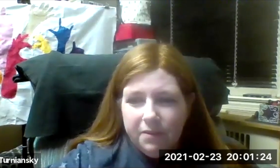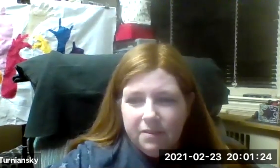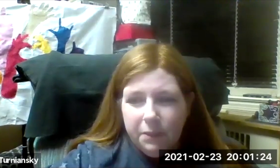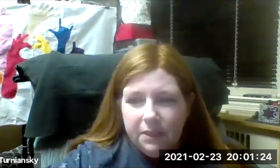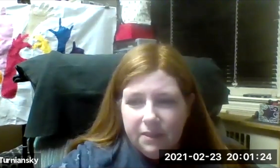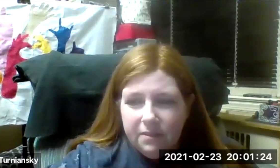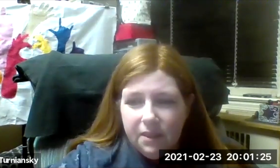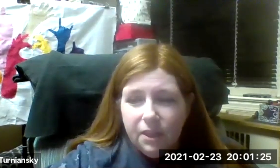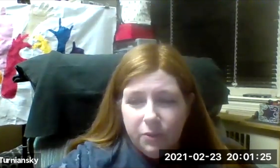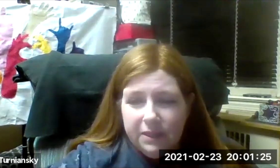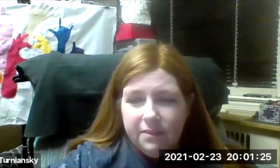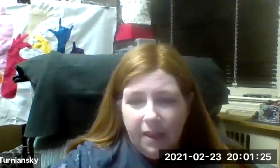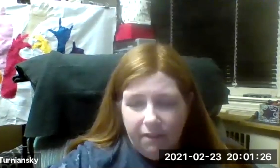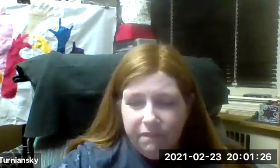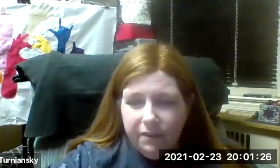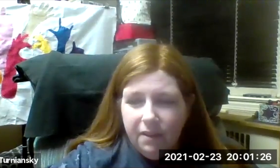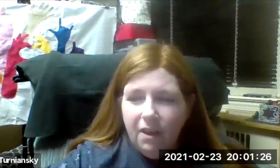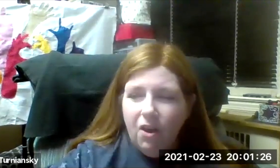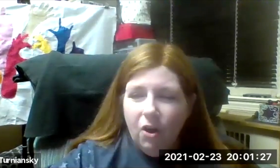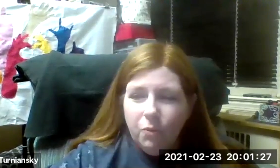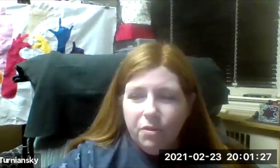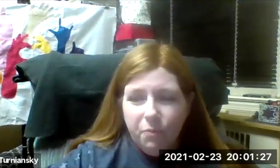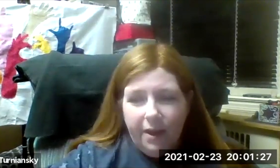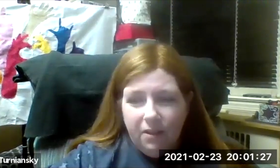Disabilities, including deaf, are worthwhile